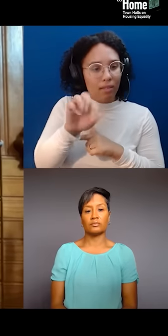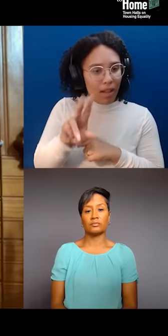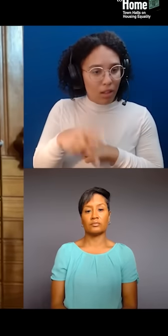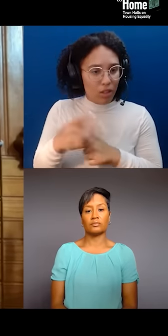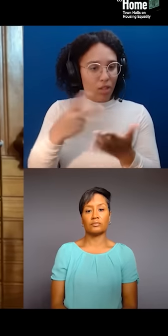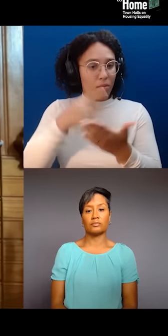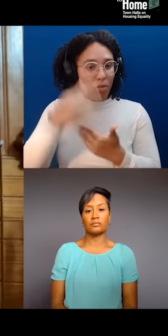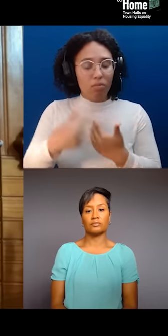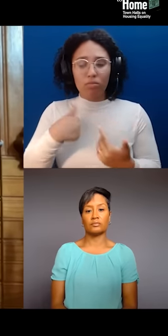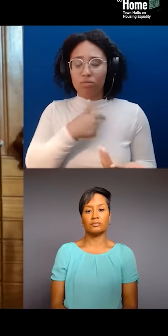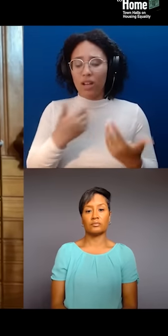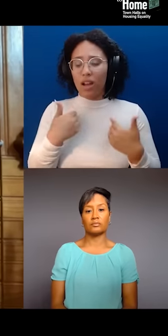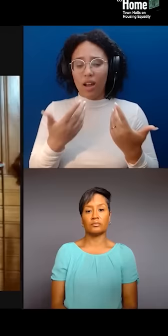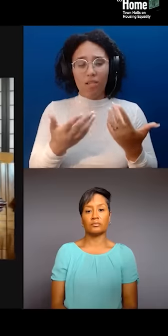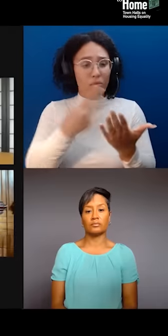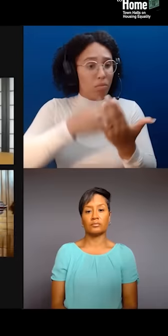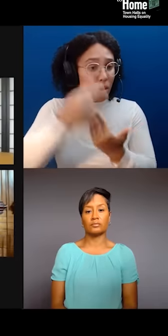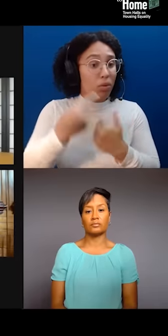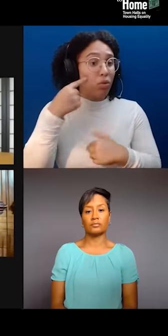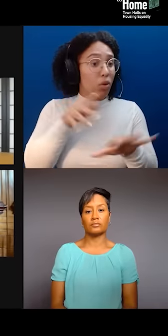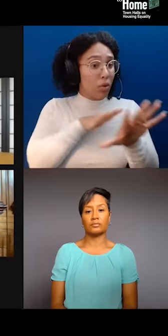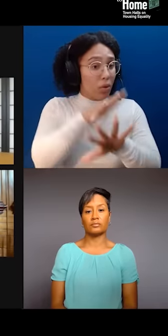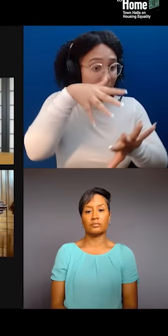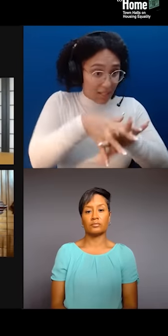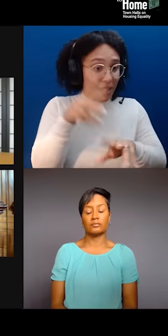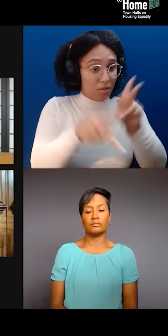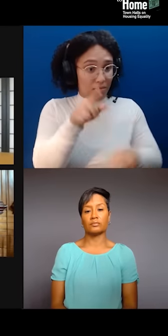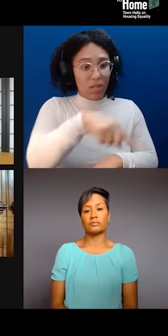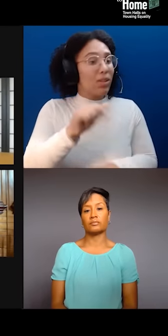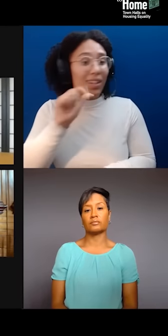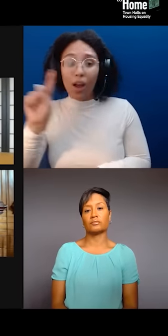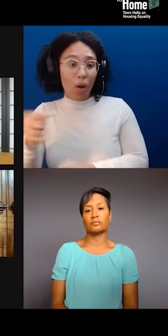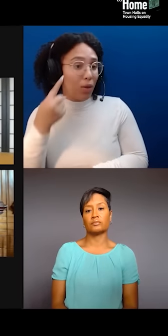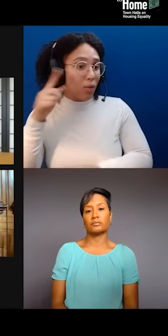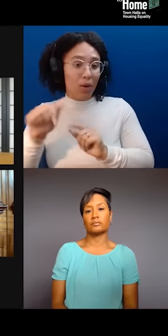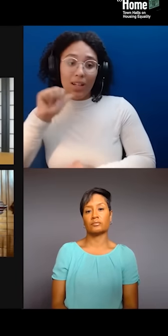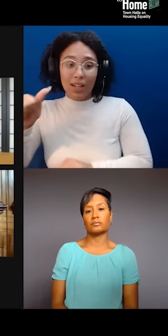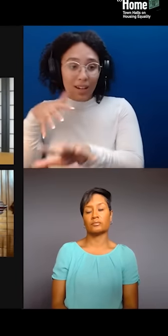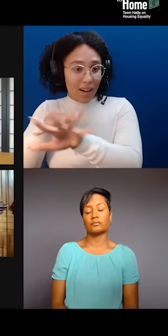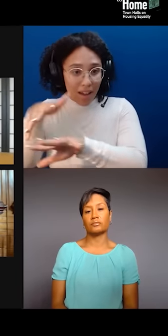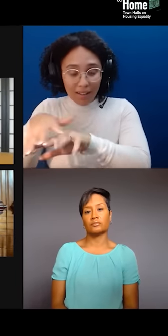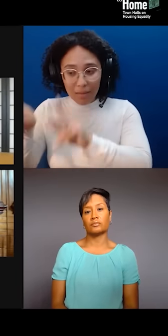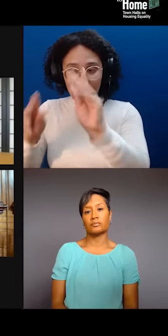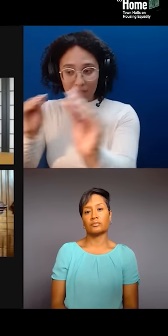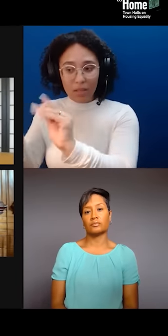but although that happens too. How can we work together to bring people back to their homelands?